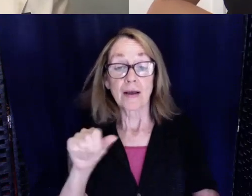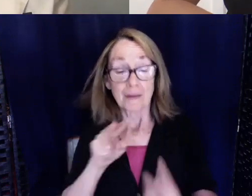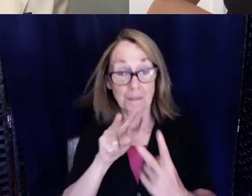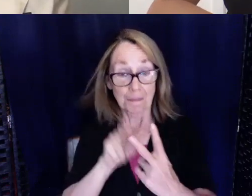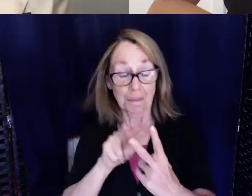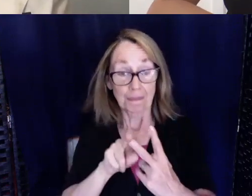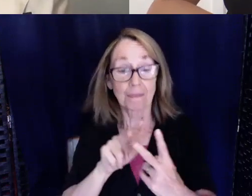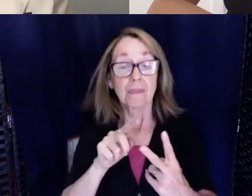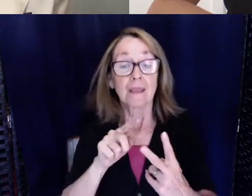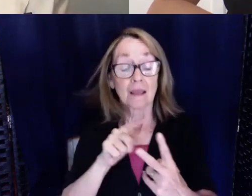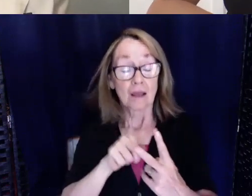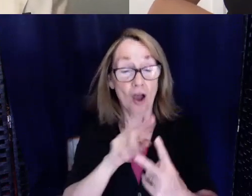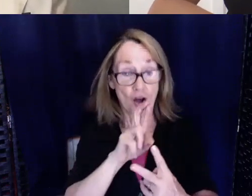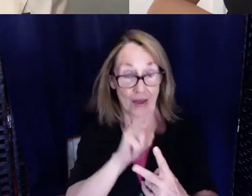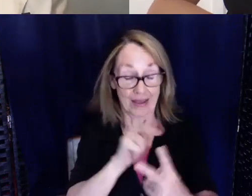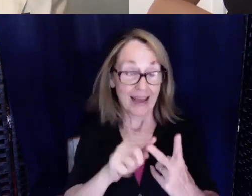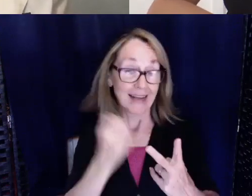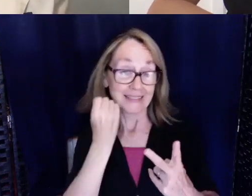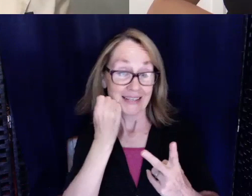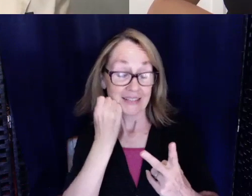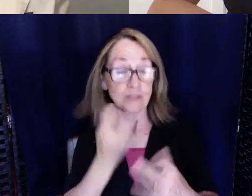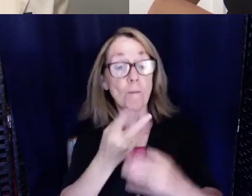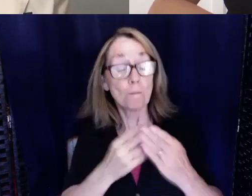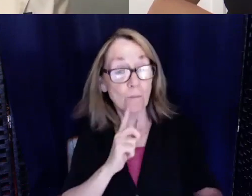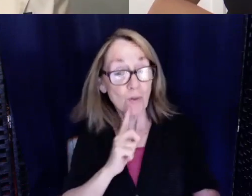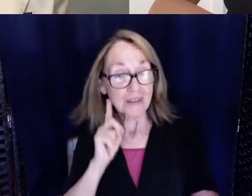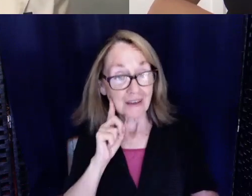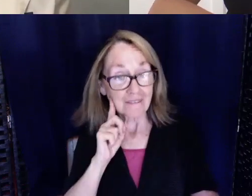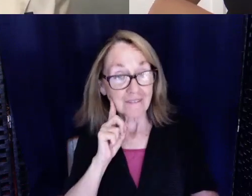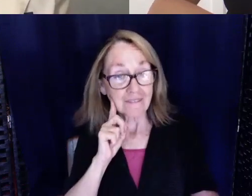become an RN. They both are deaf and we started an organization